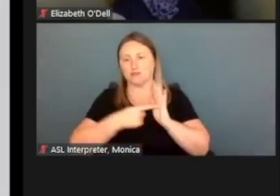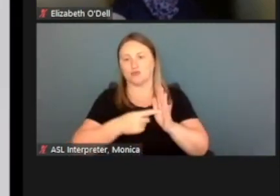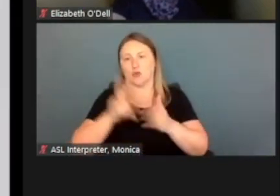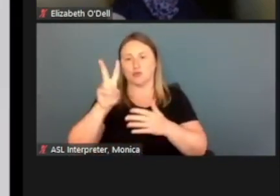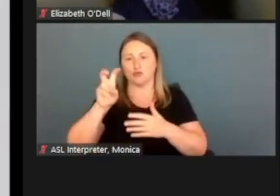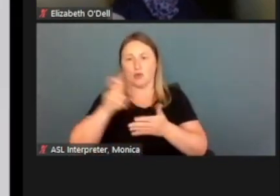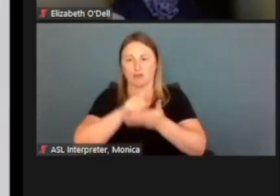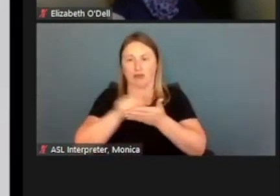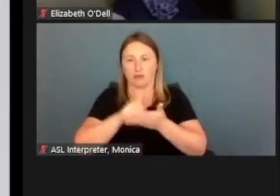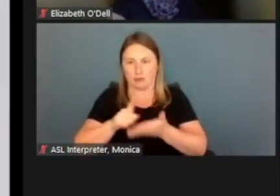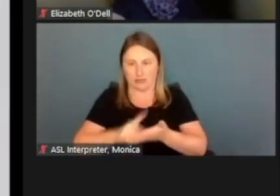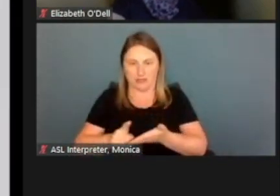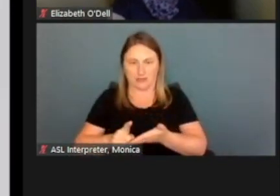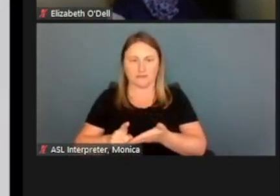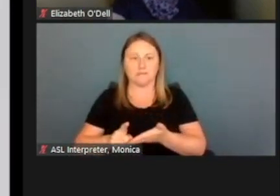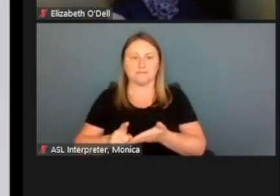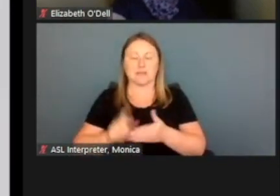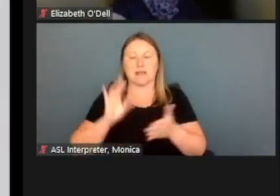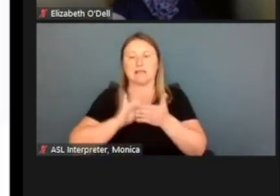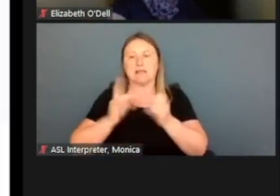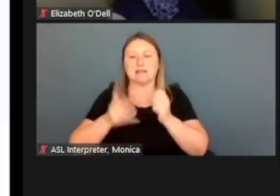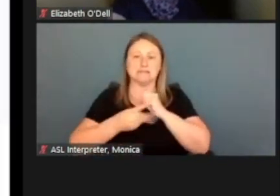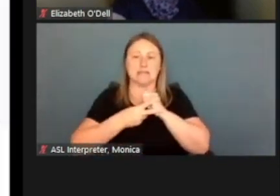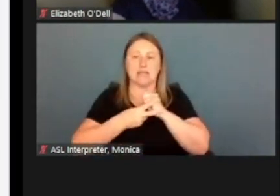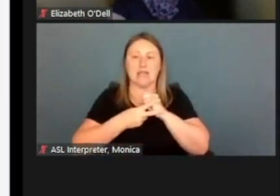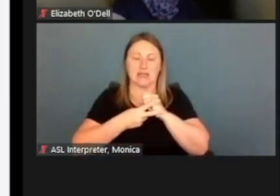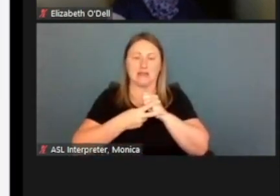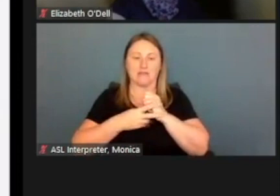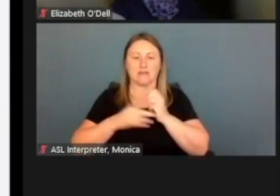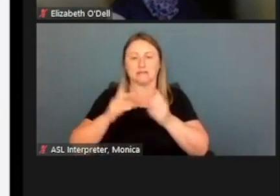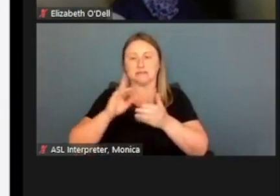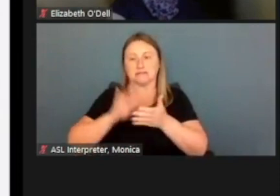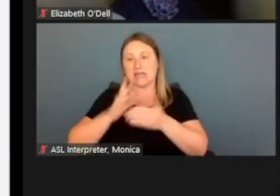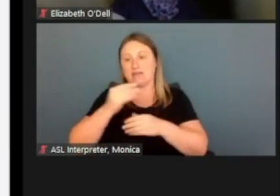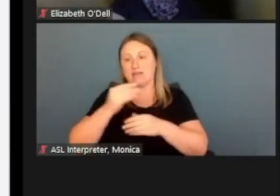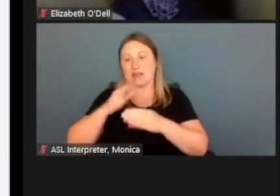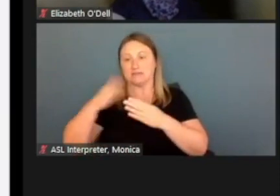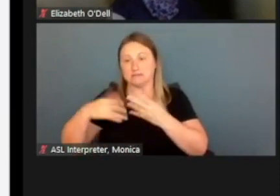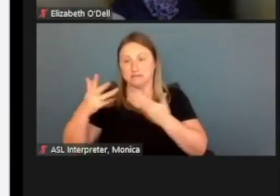Hit, Save, and then, Save and Done. And then they're also showing here.